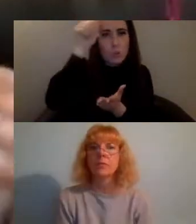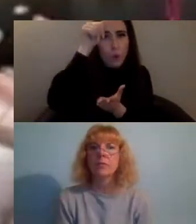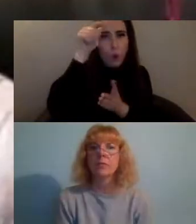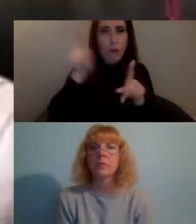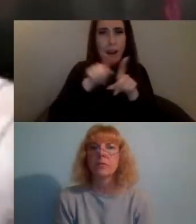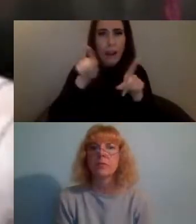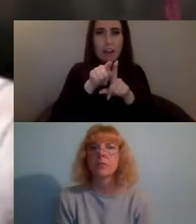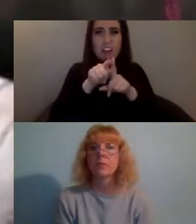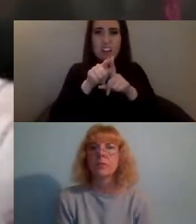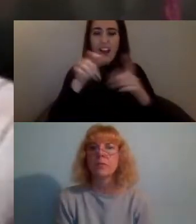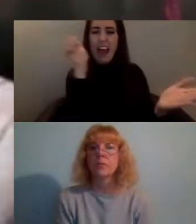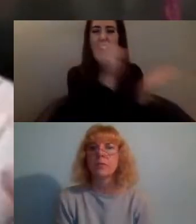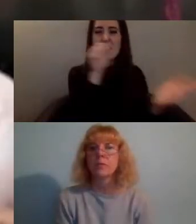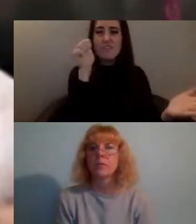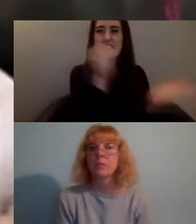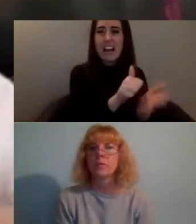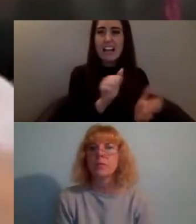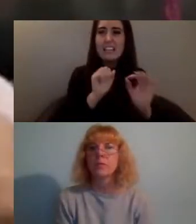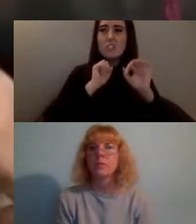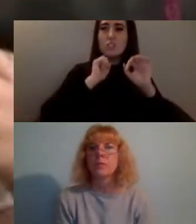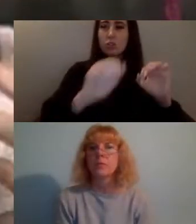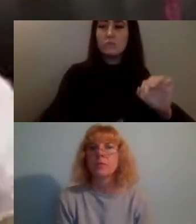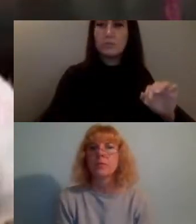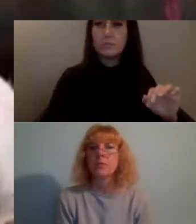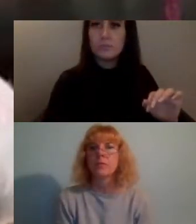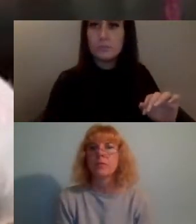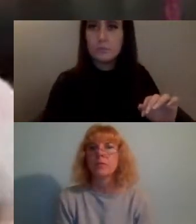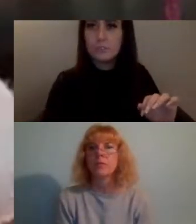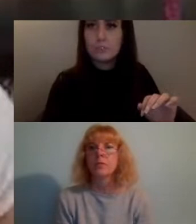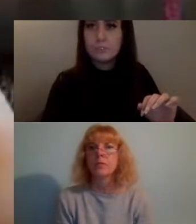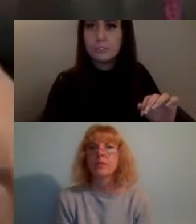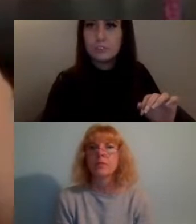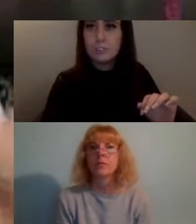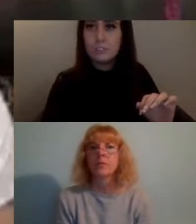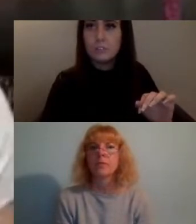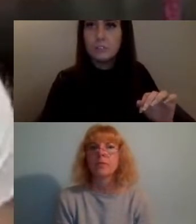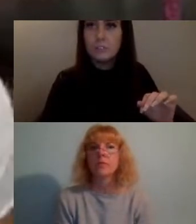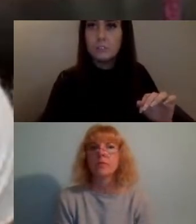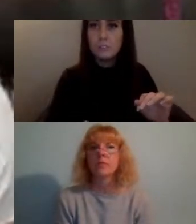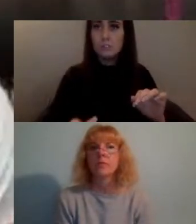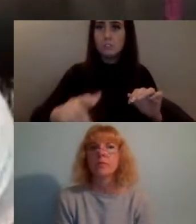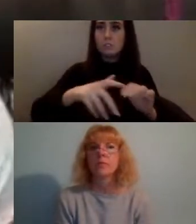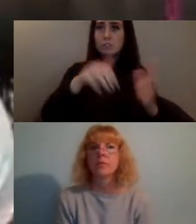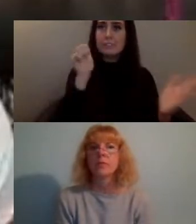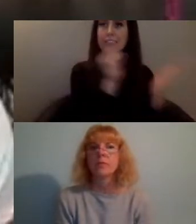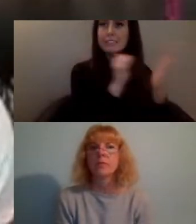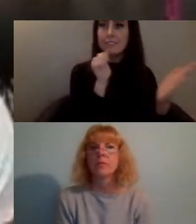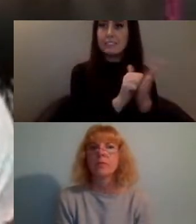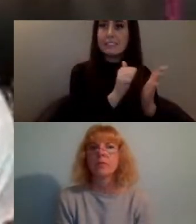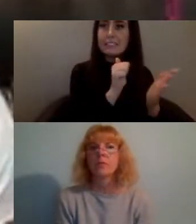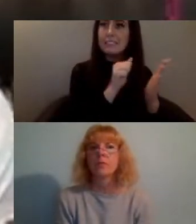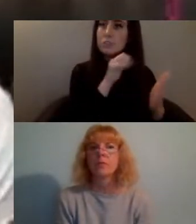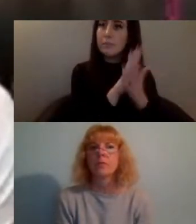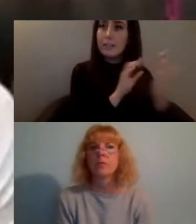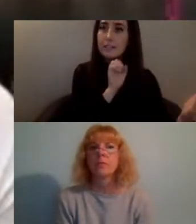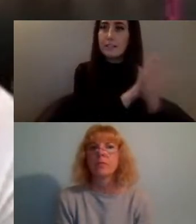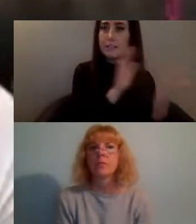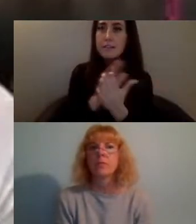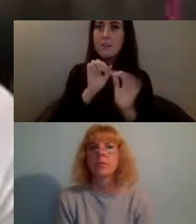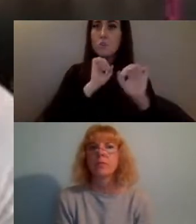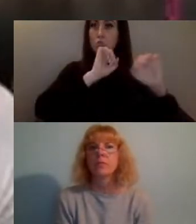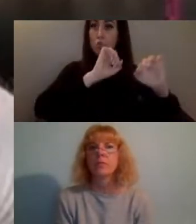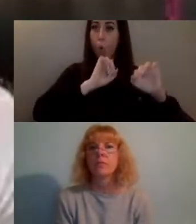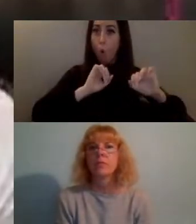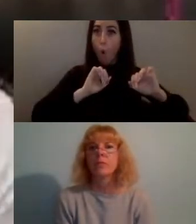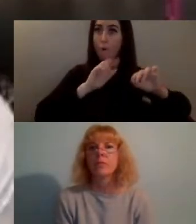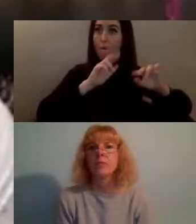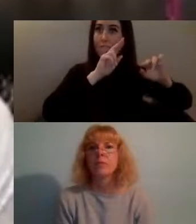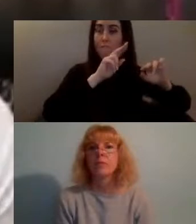activism...whoa...rather than actually knowing that these things that you're seeing and that